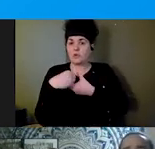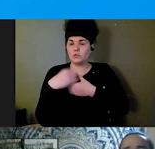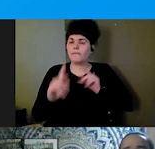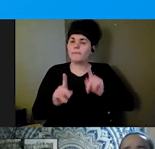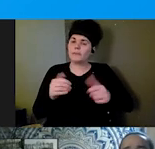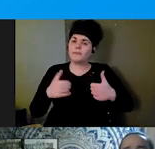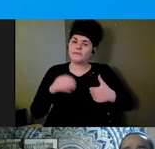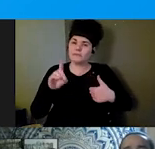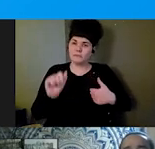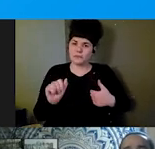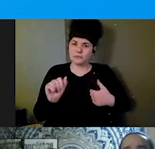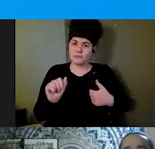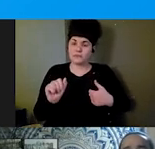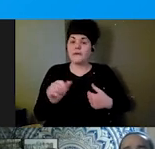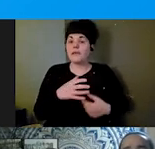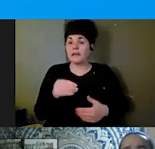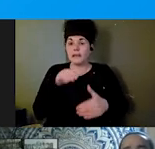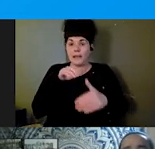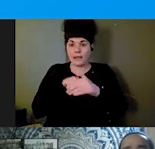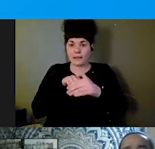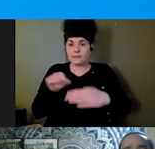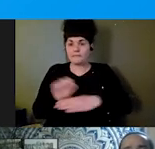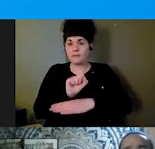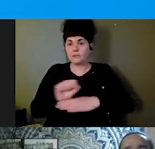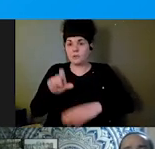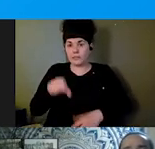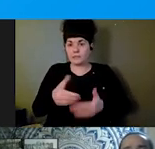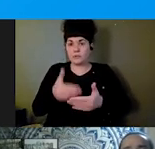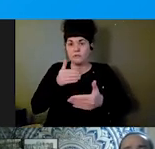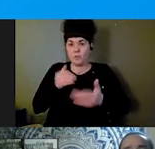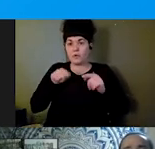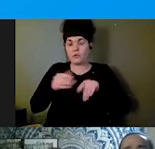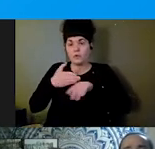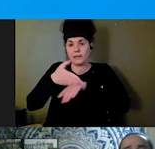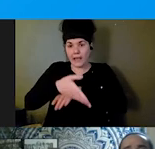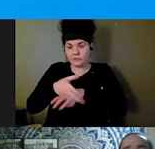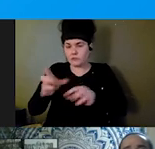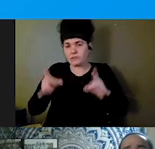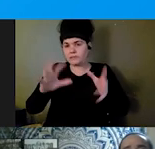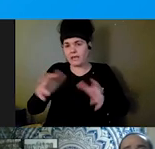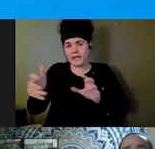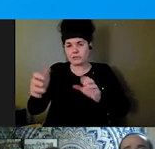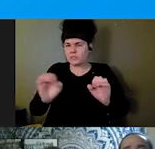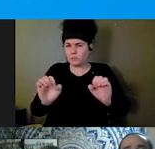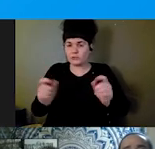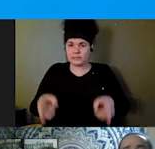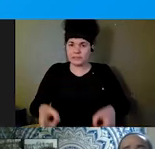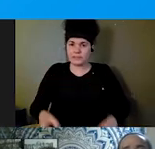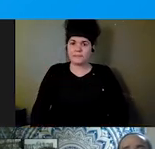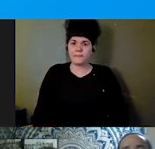needs before, during, and after disasters and emergencies. We'll get started by just